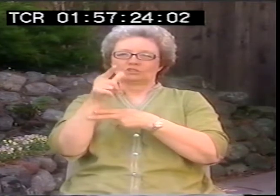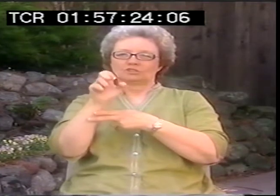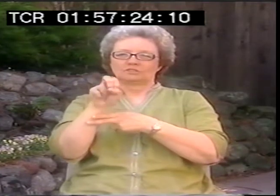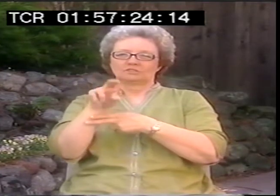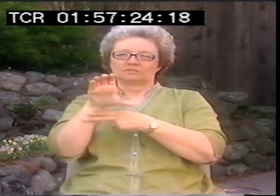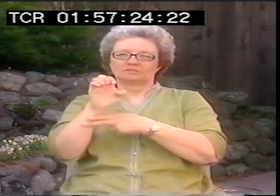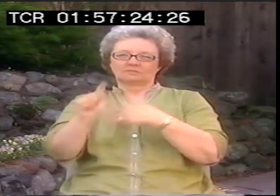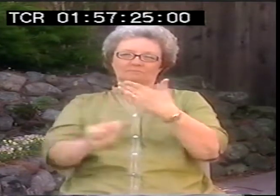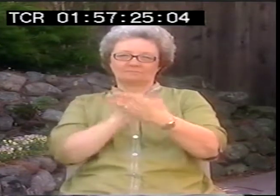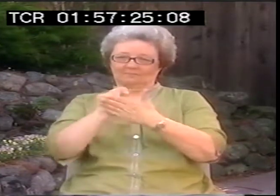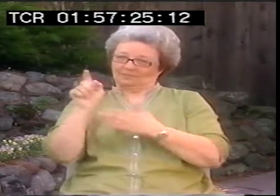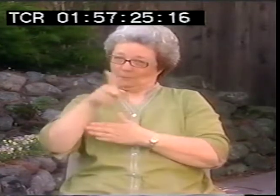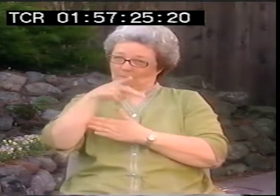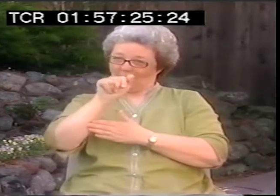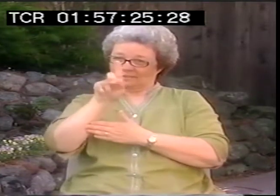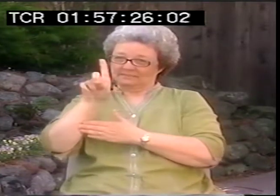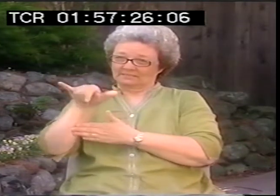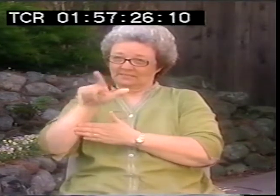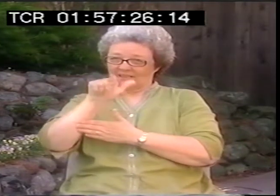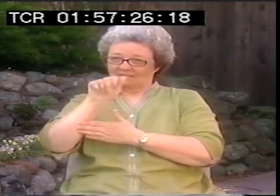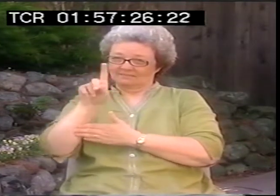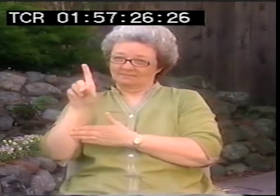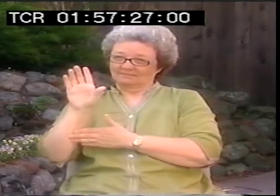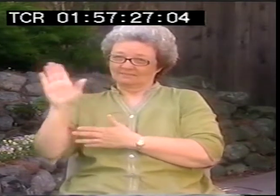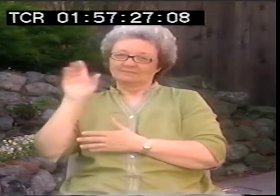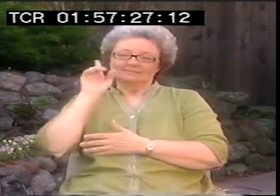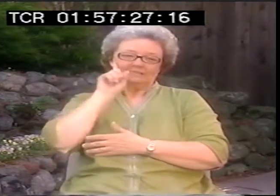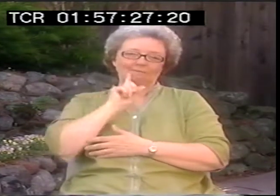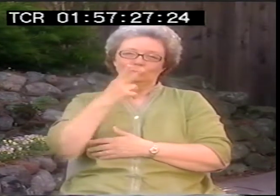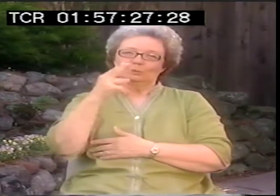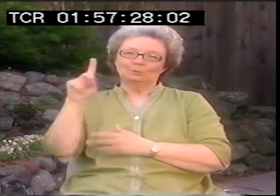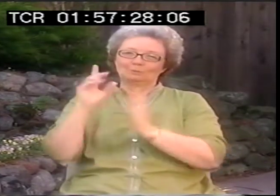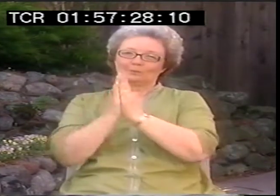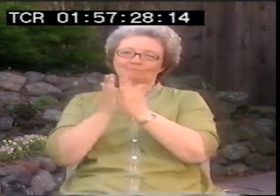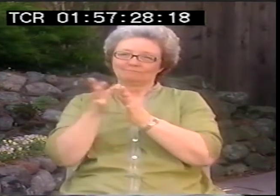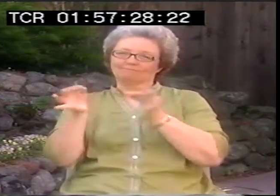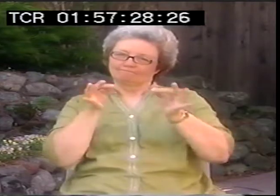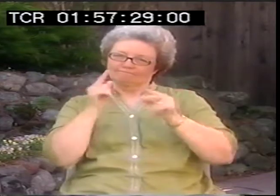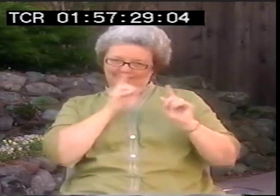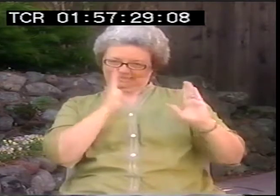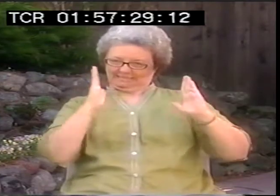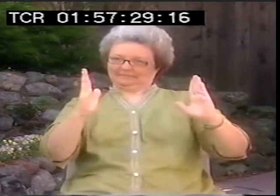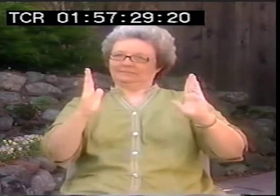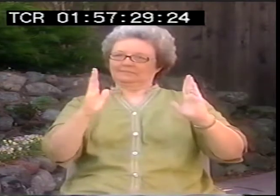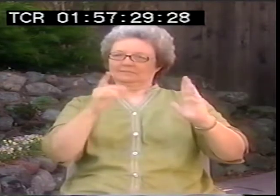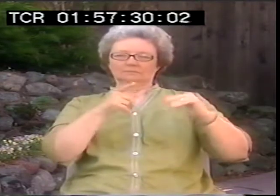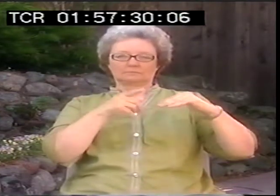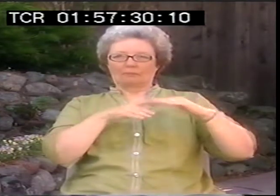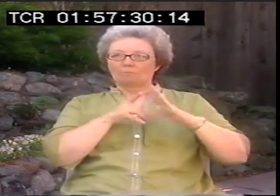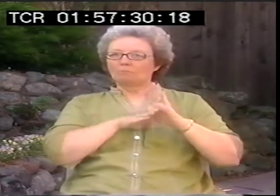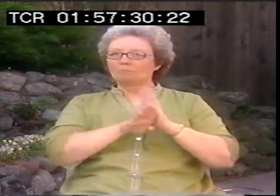and we call that the resurgence time. All right, Paddy Ladd, if you look at his book about Deafhood, he looks specifically